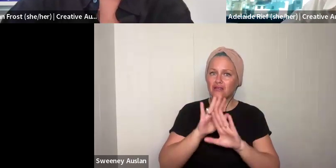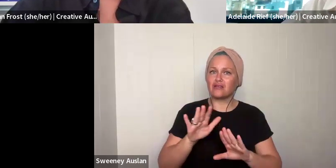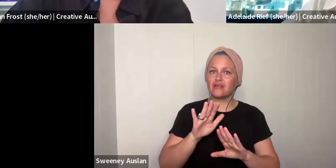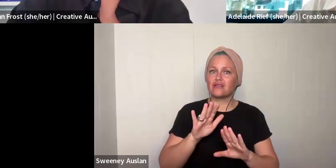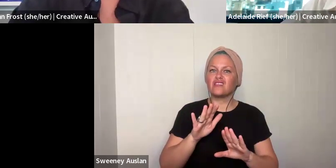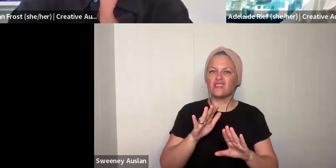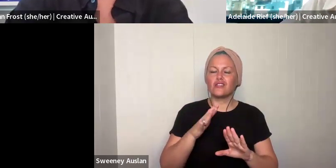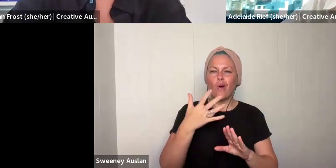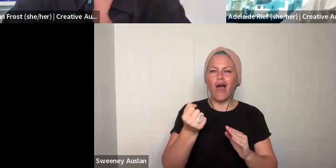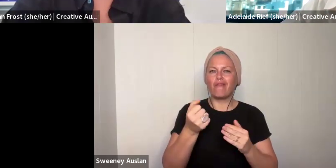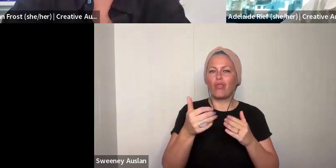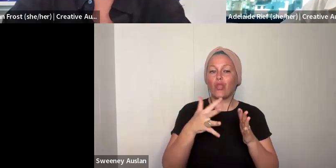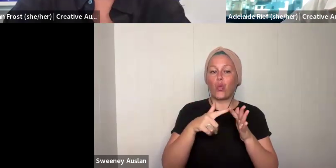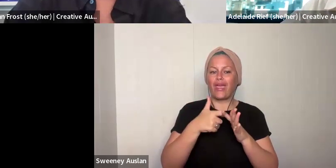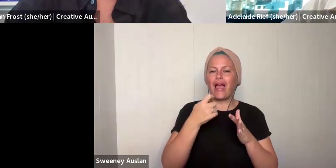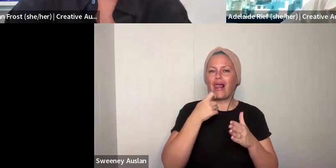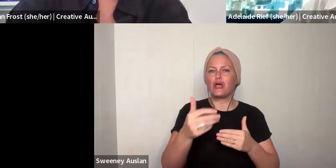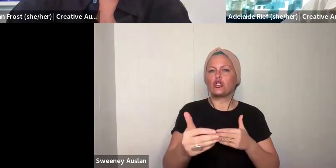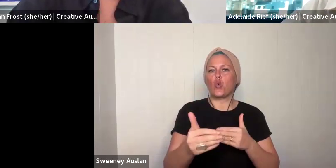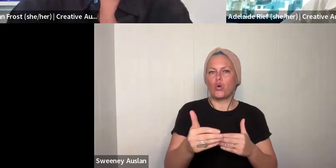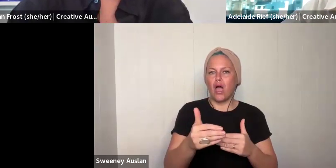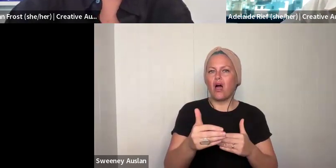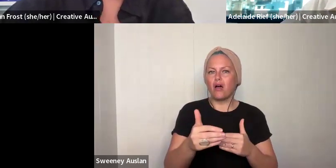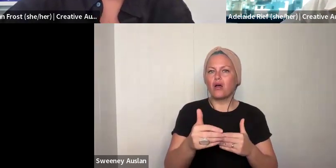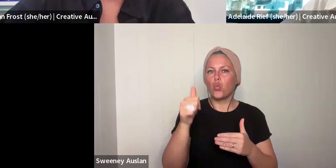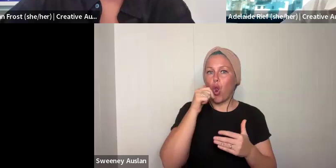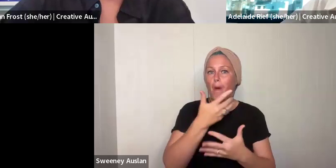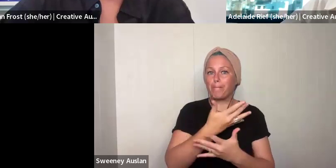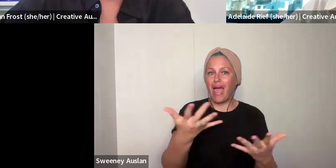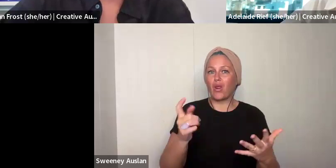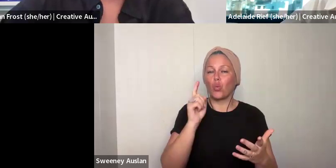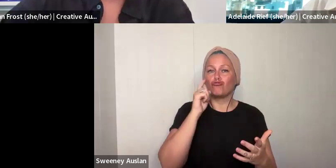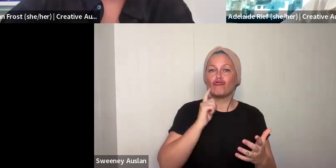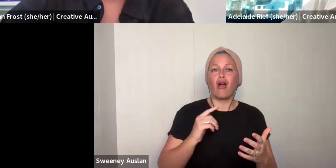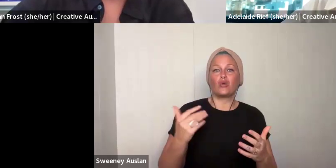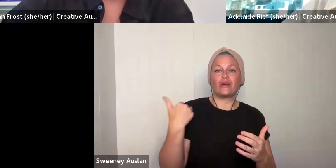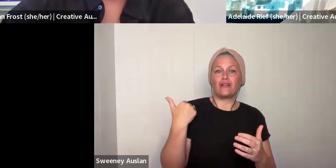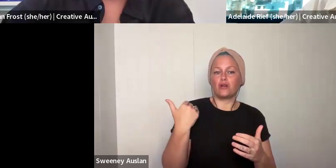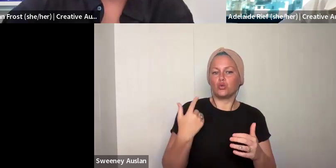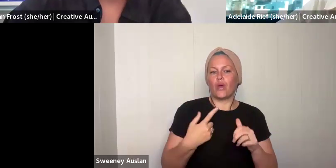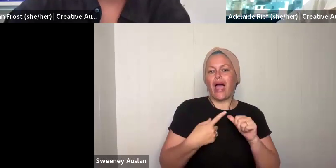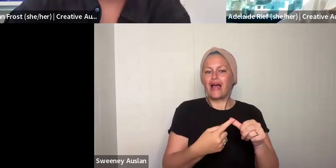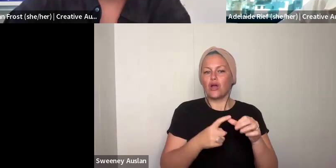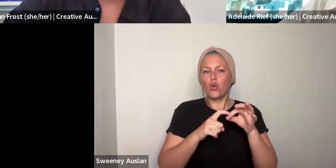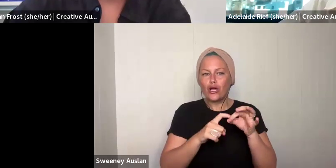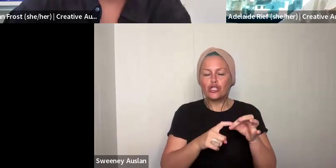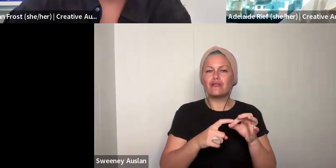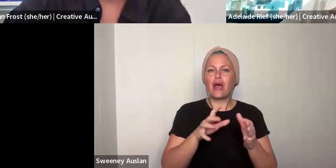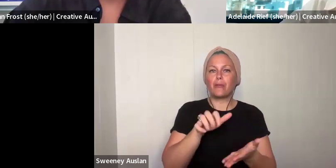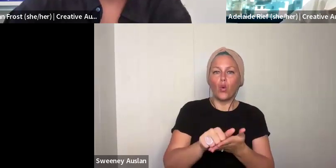application in by 3 PM Sydney time. In the next two weeks, there is the Easter holidays coming up. There are some shorter